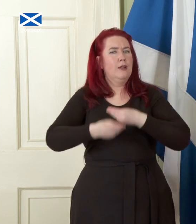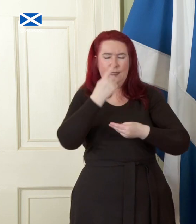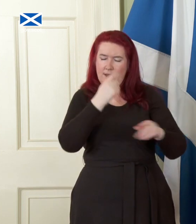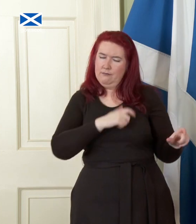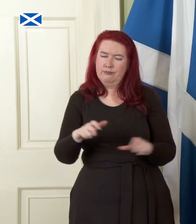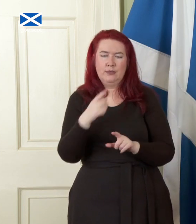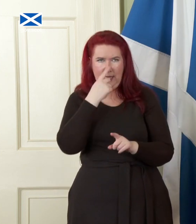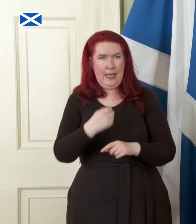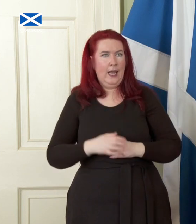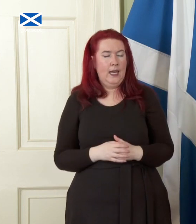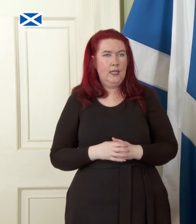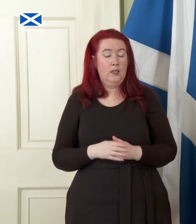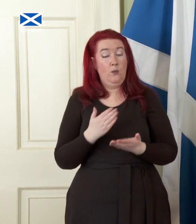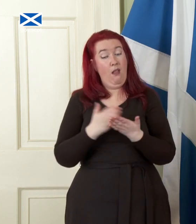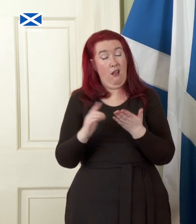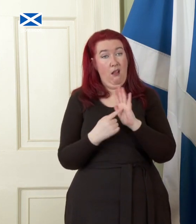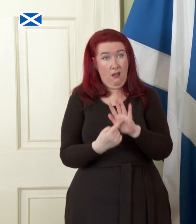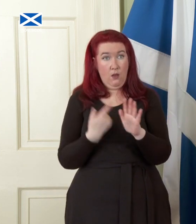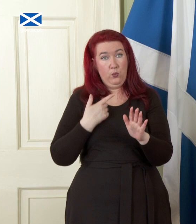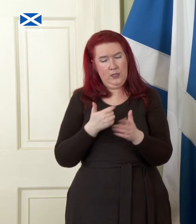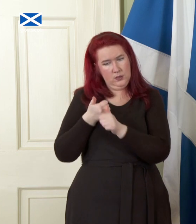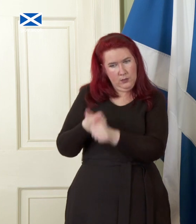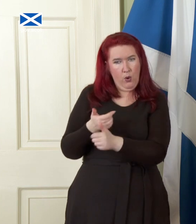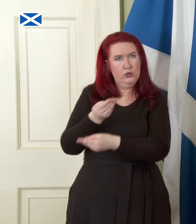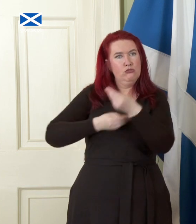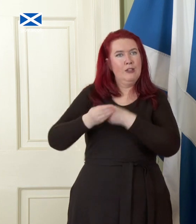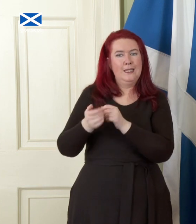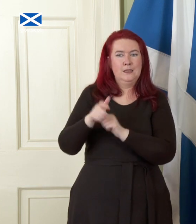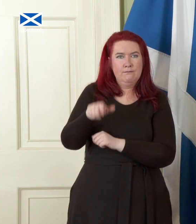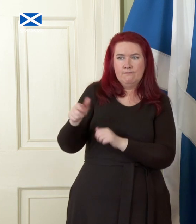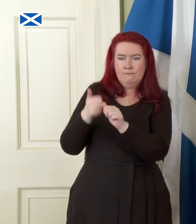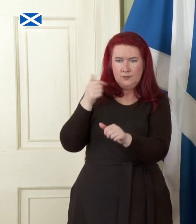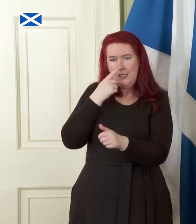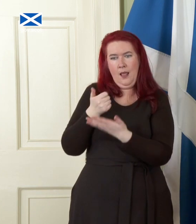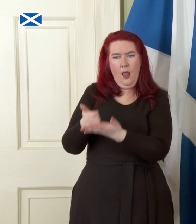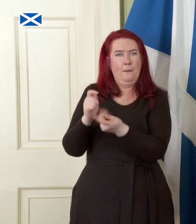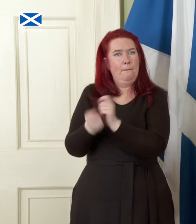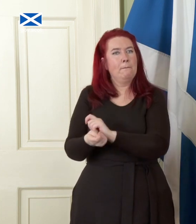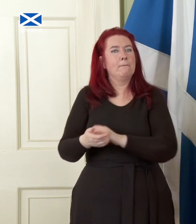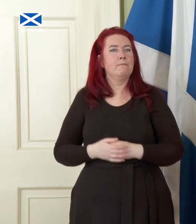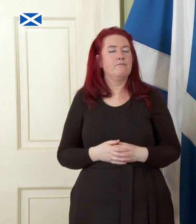clear that we would provide support to traders to adapt. It is important to note that for the